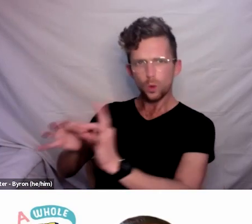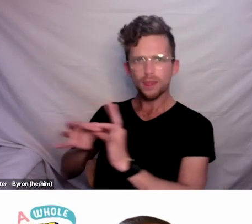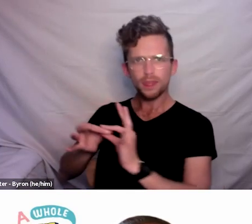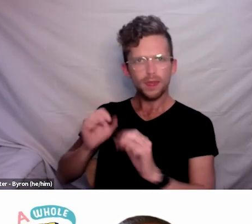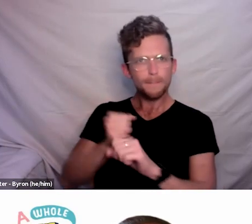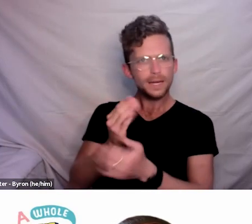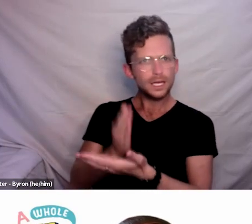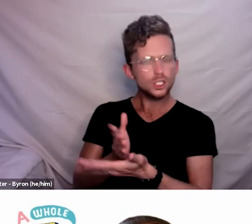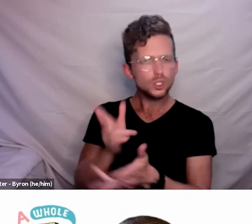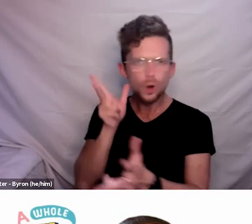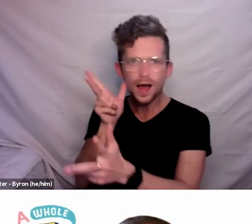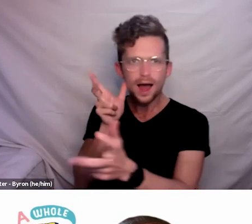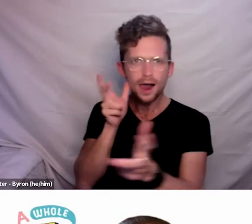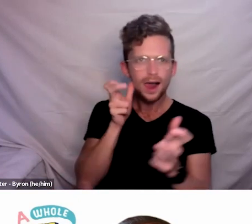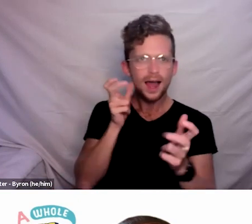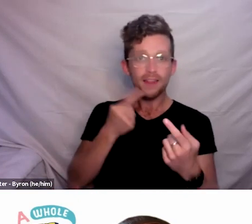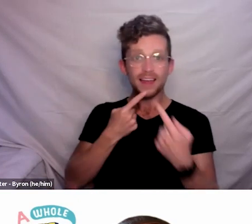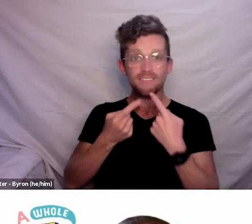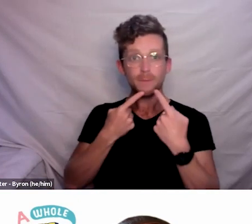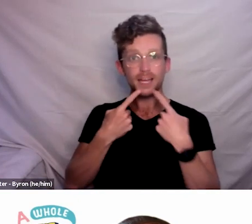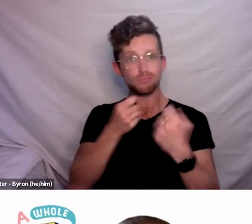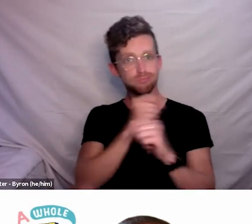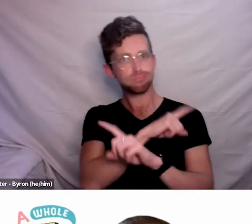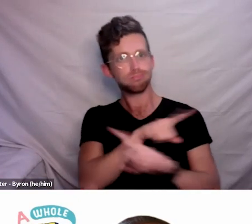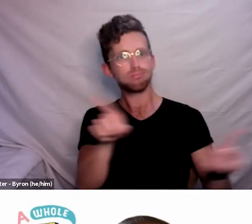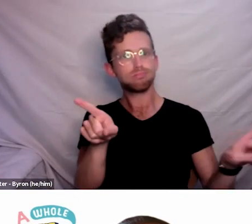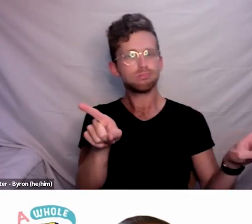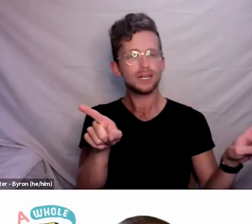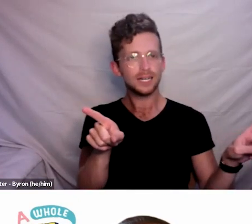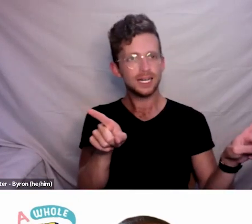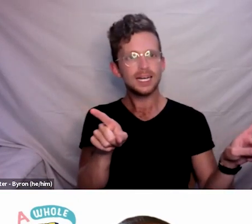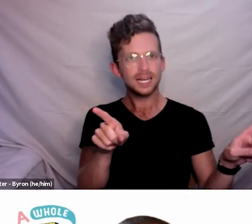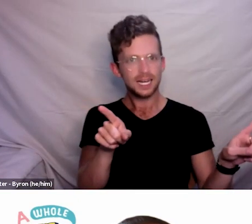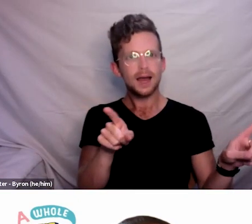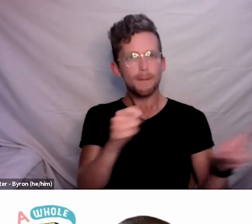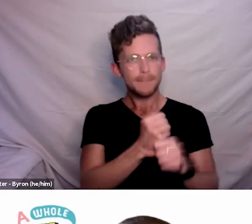that is coming out about the emergency is in accessible formats.